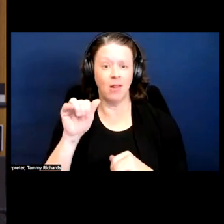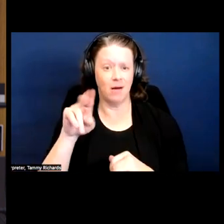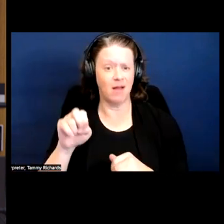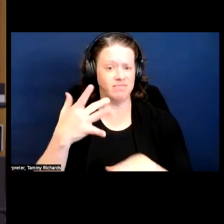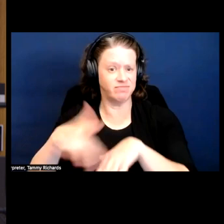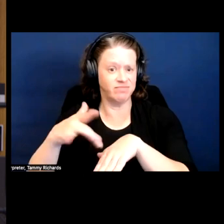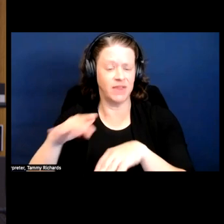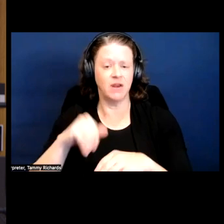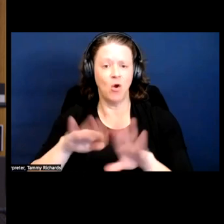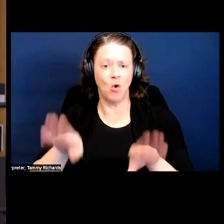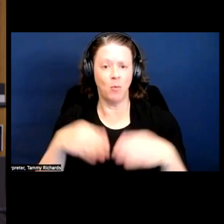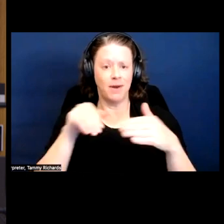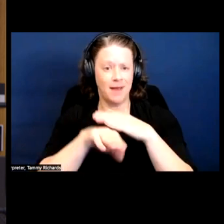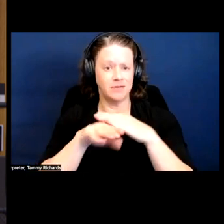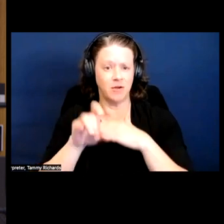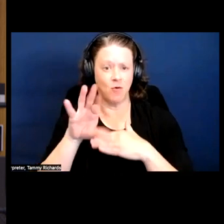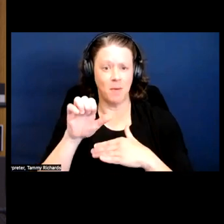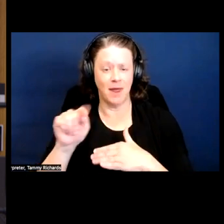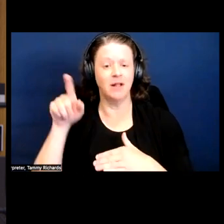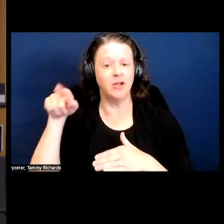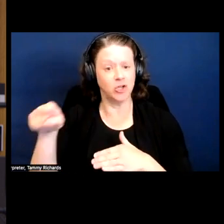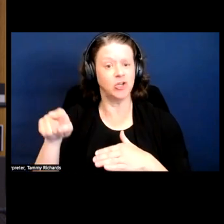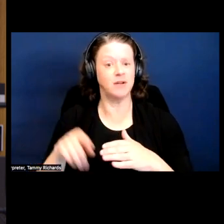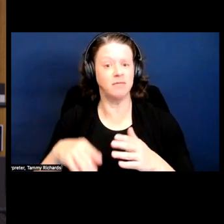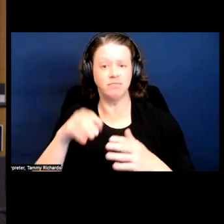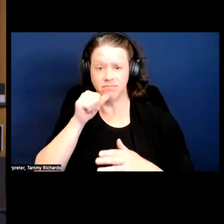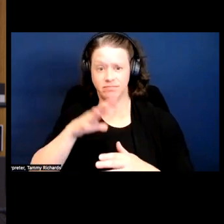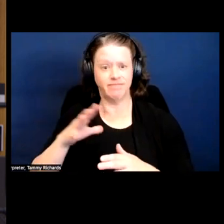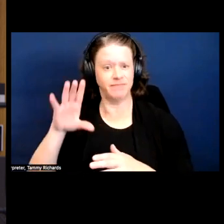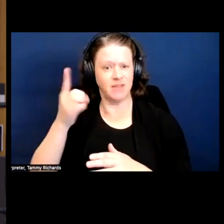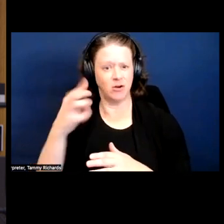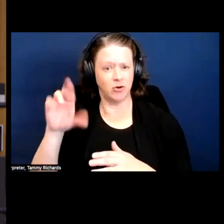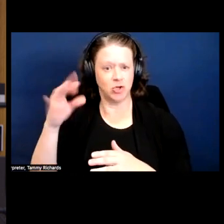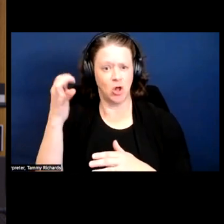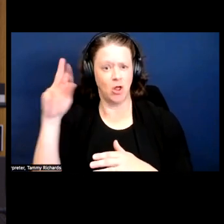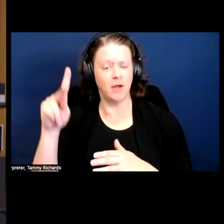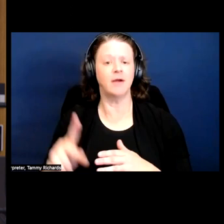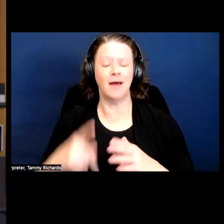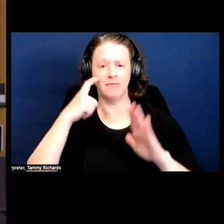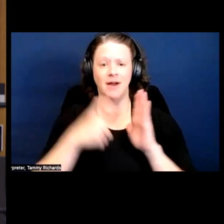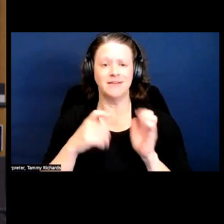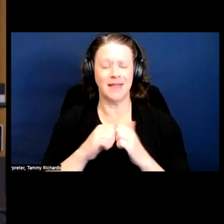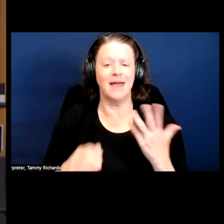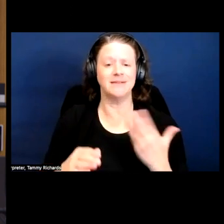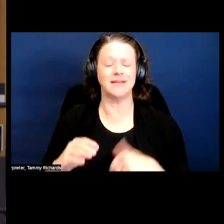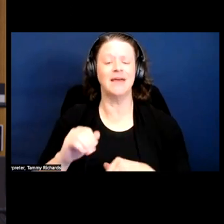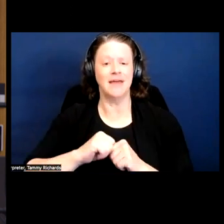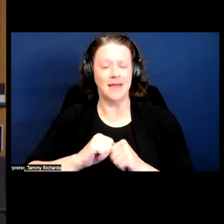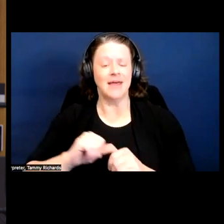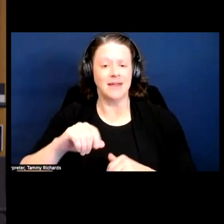Dr. Schalk identifies as a fat, black, queer, disabled femme and a pleasure activist.